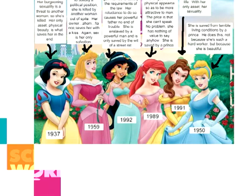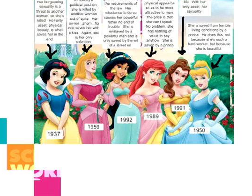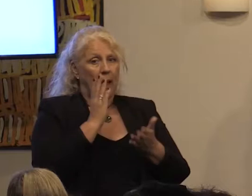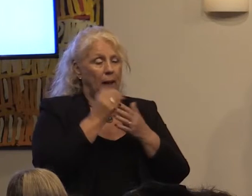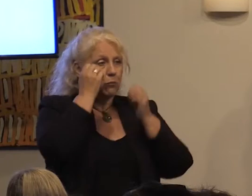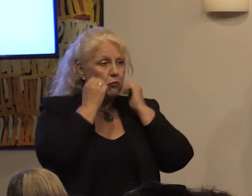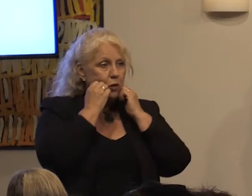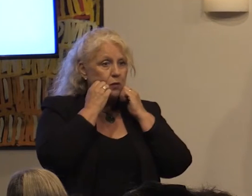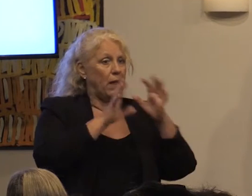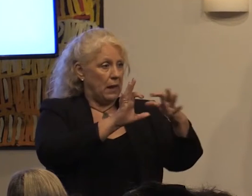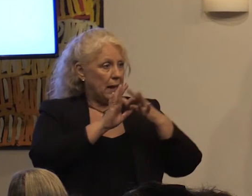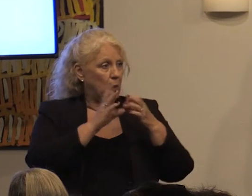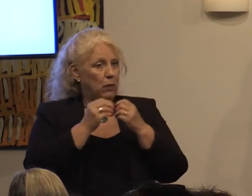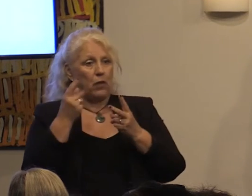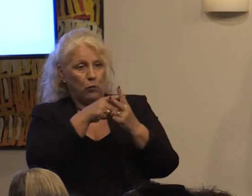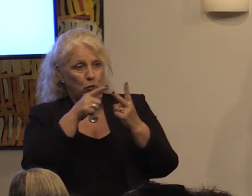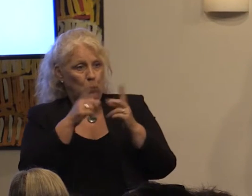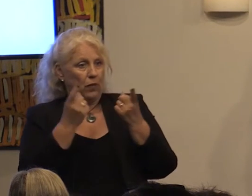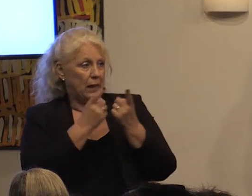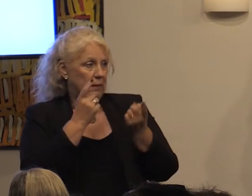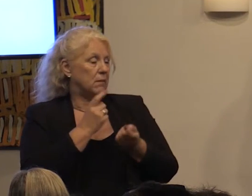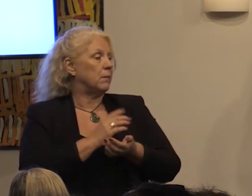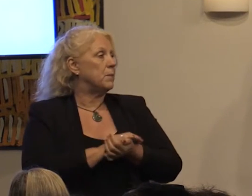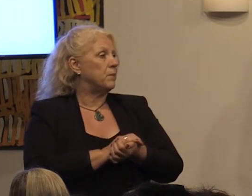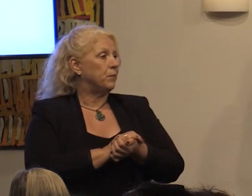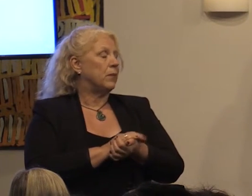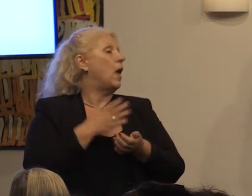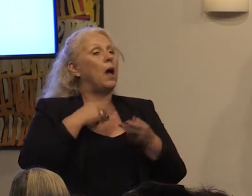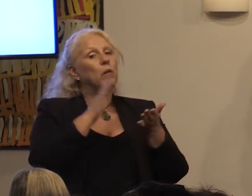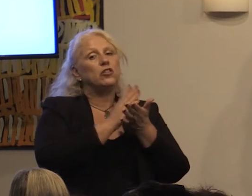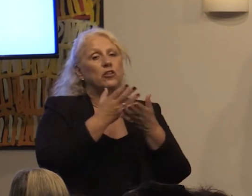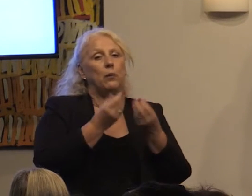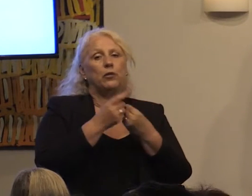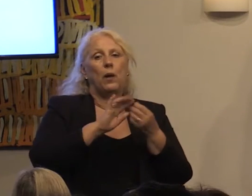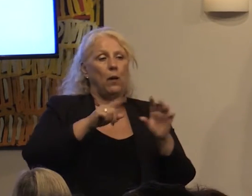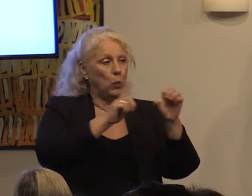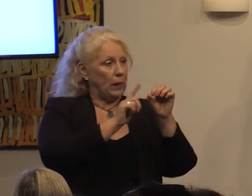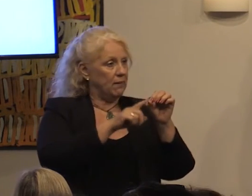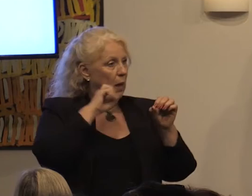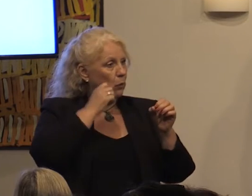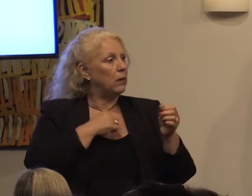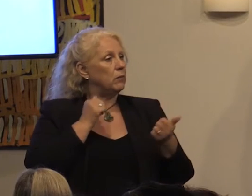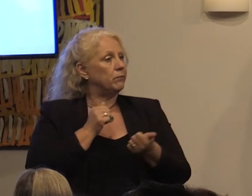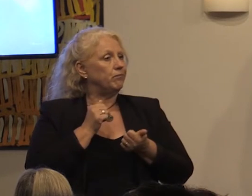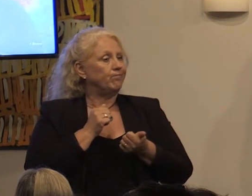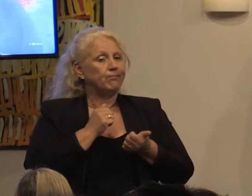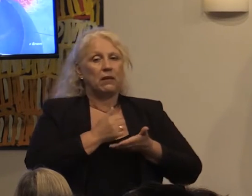the correlation between those two things. So i'm going to share with you how Queensland is going to drive more equitable outcomes for women in the